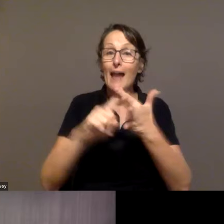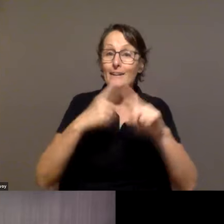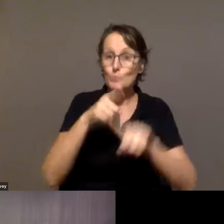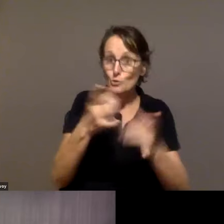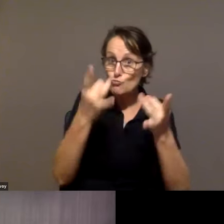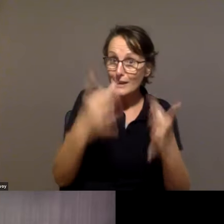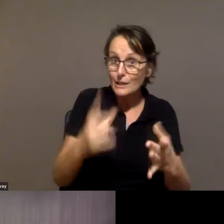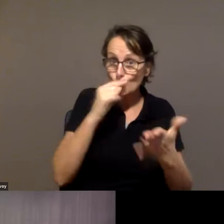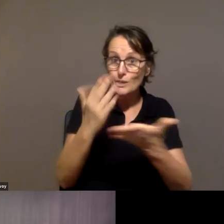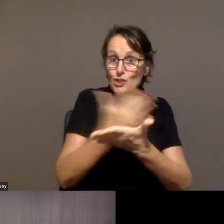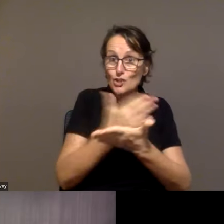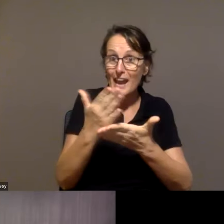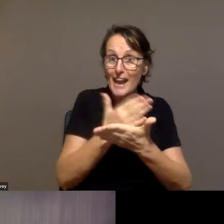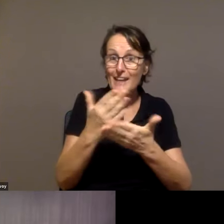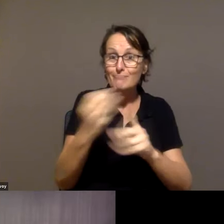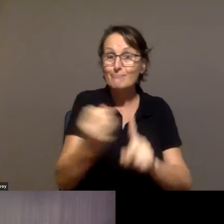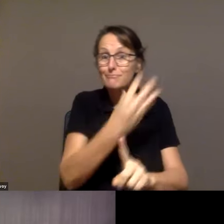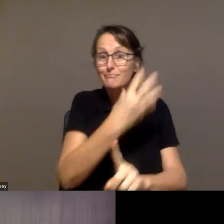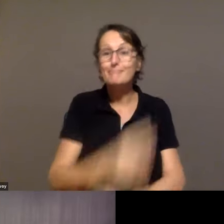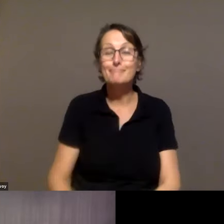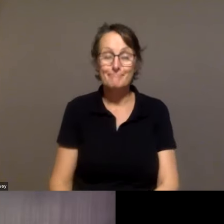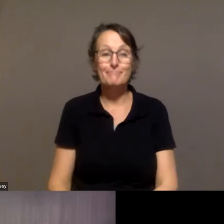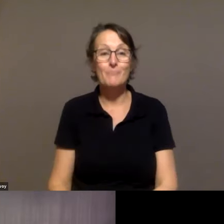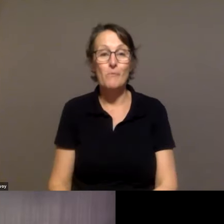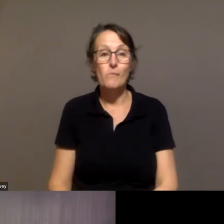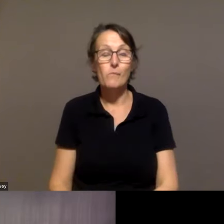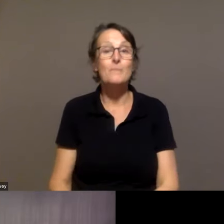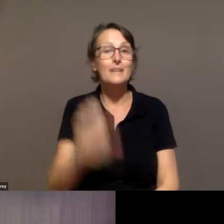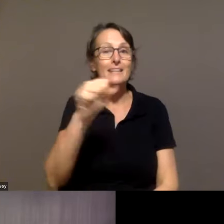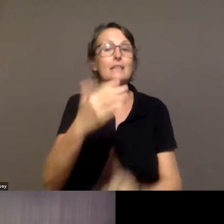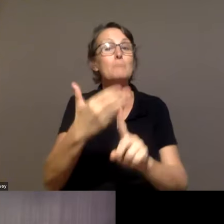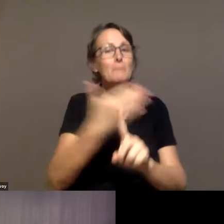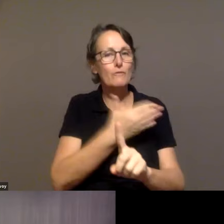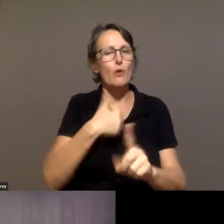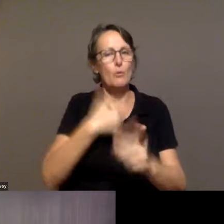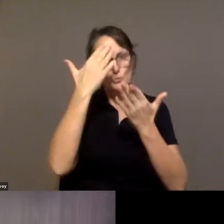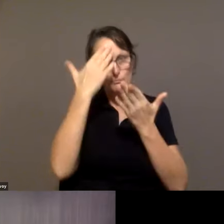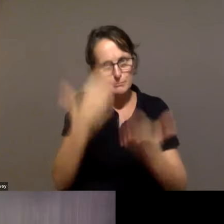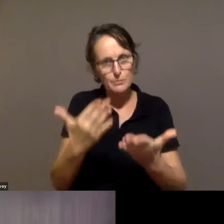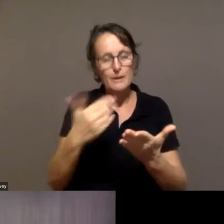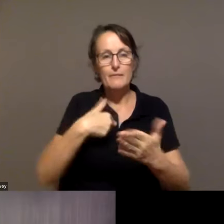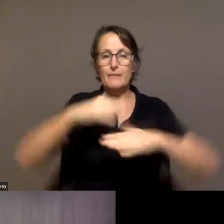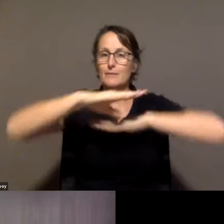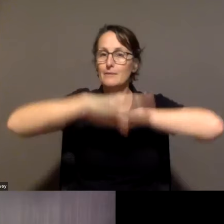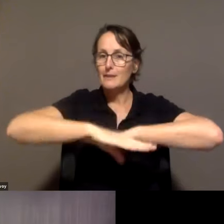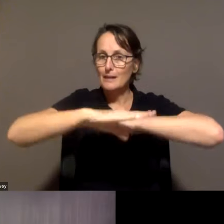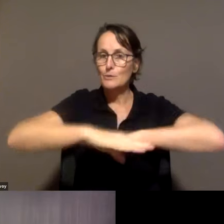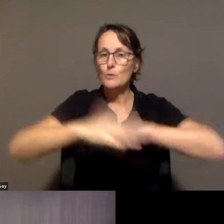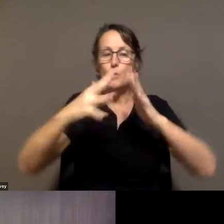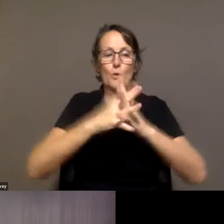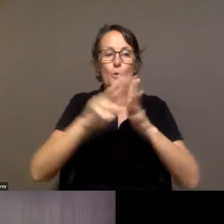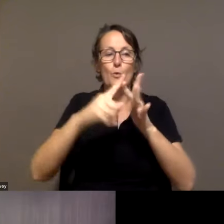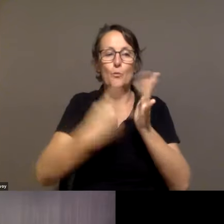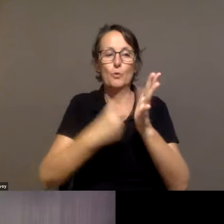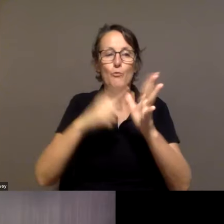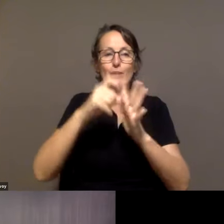screen. Is that working for you? >> ALEX: I island like to acknowledge